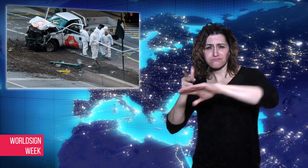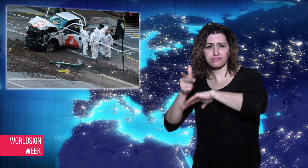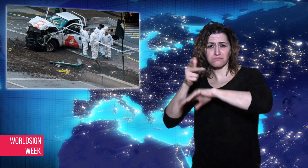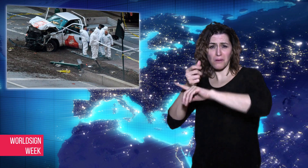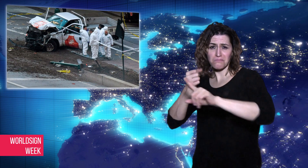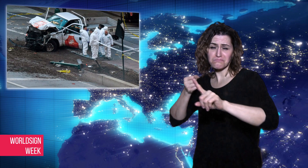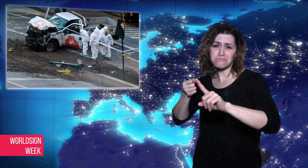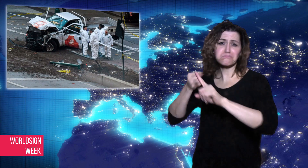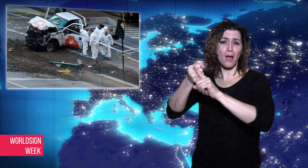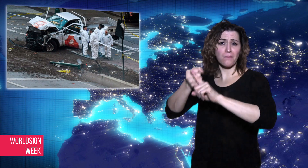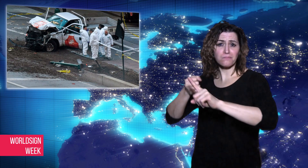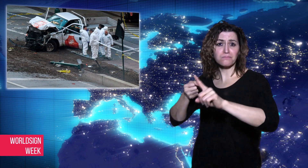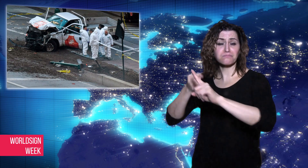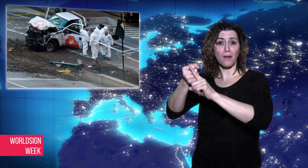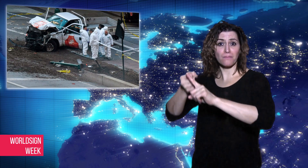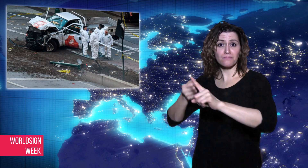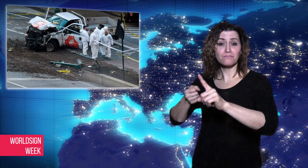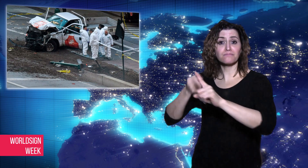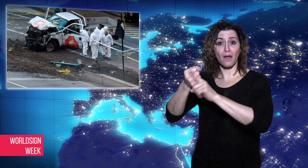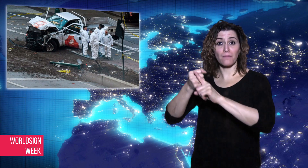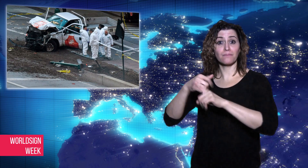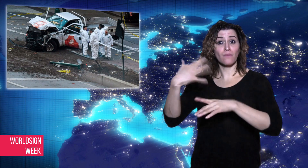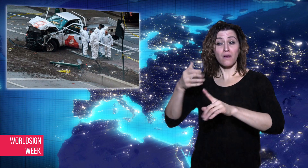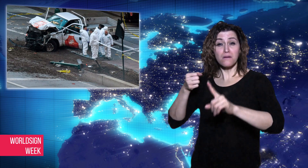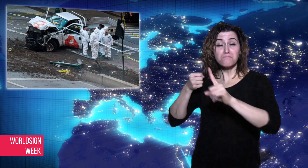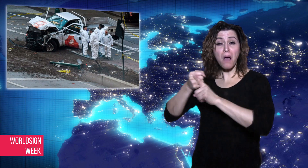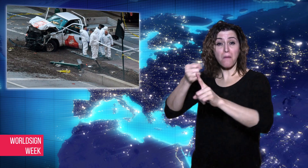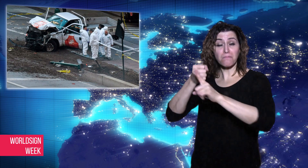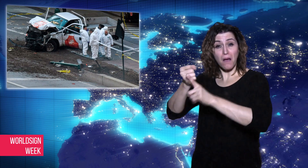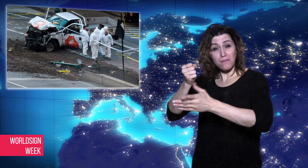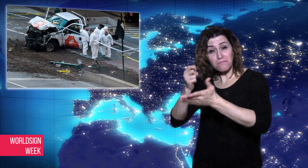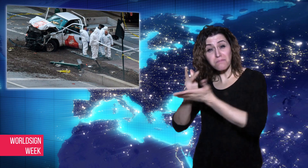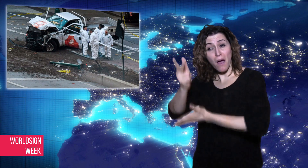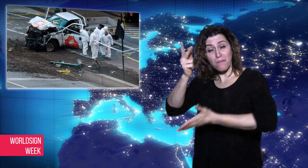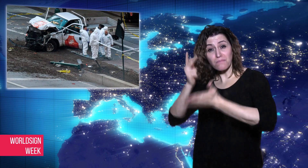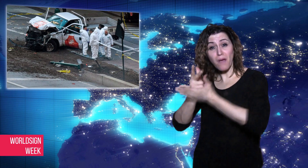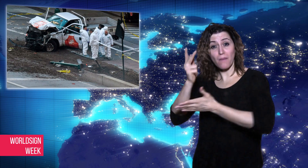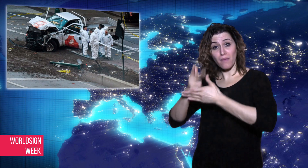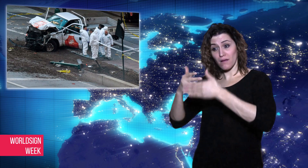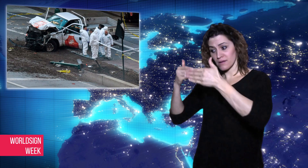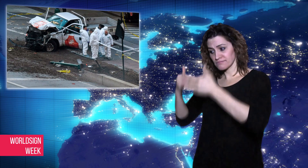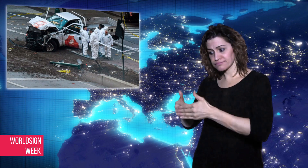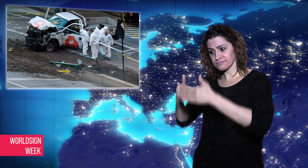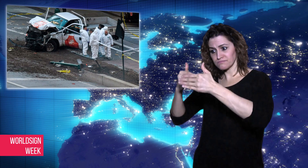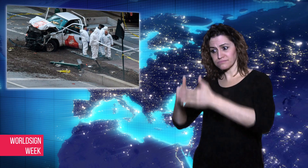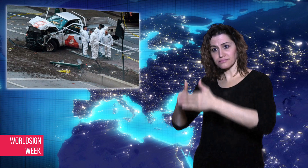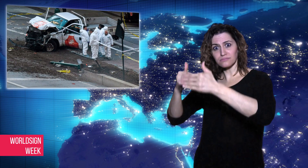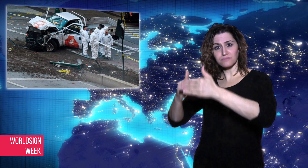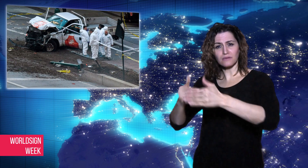bicycling for about 14 blocks before